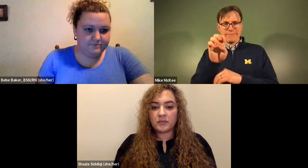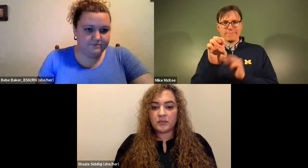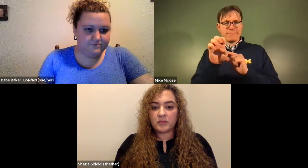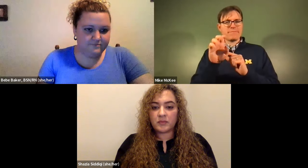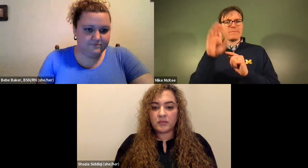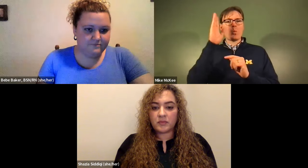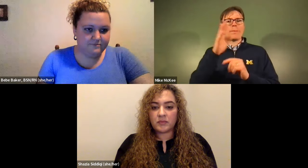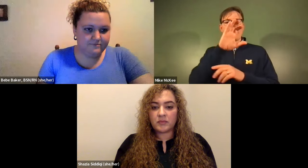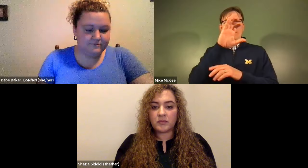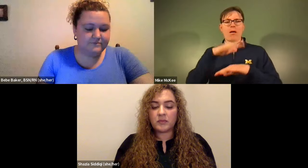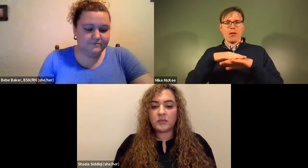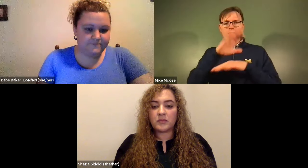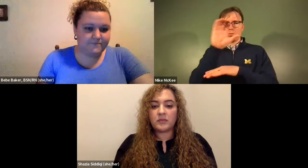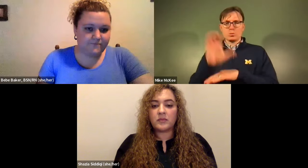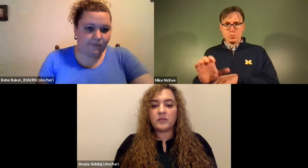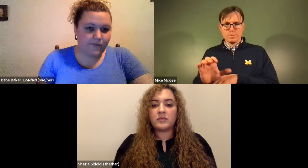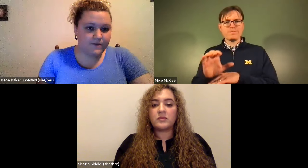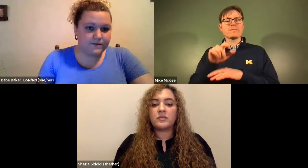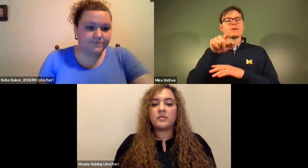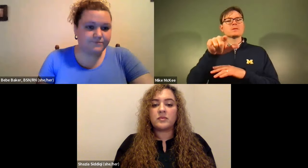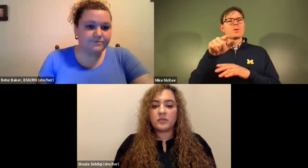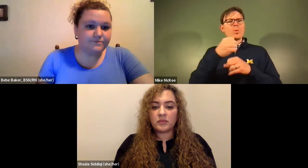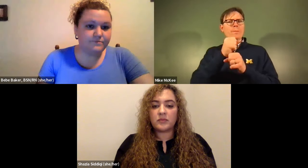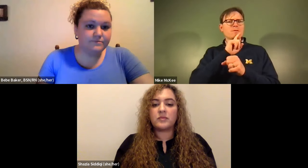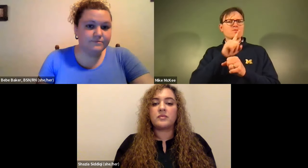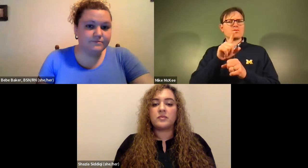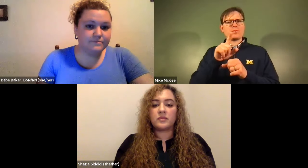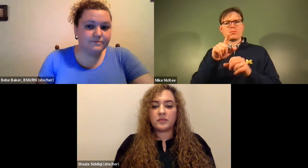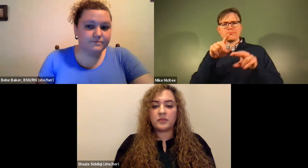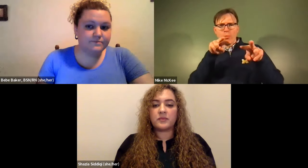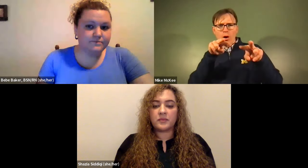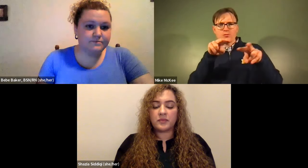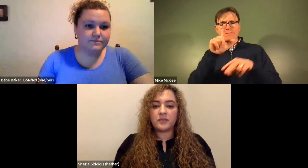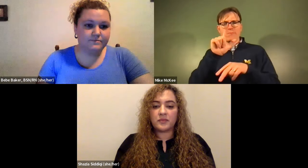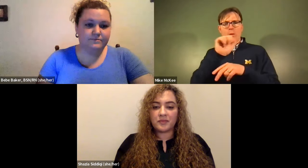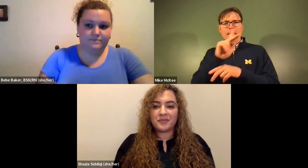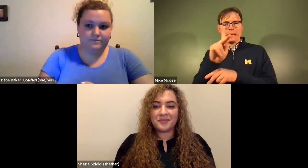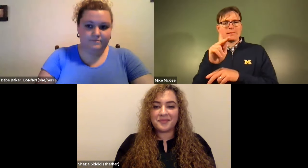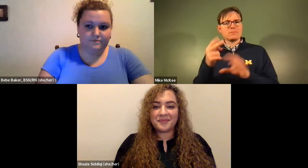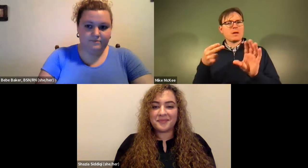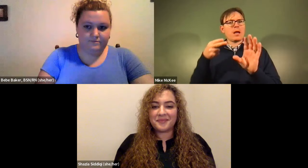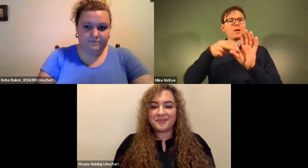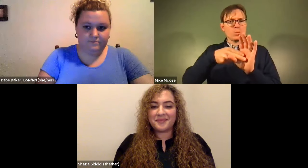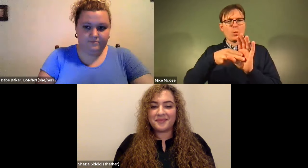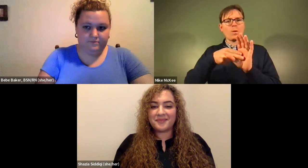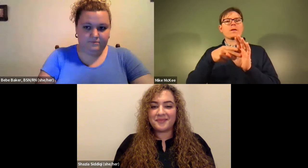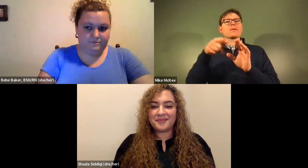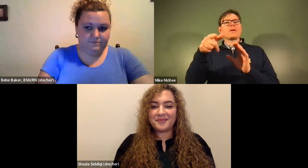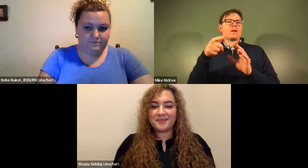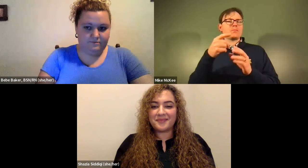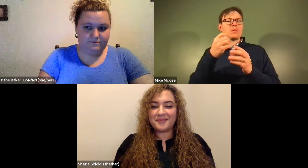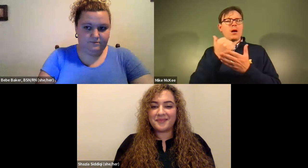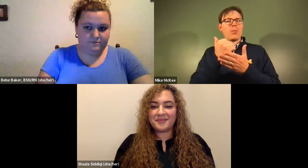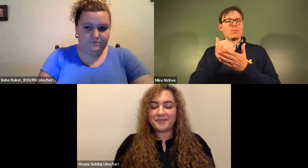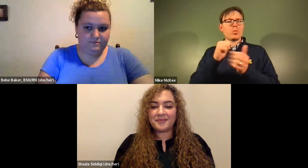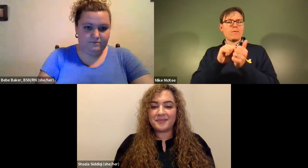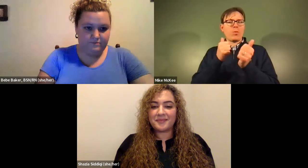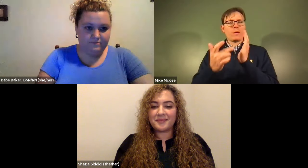James Cech: And from now on we won't be doing Facebook live anymore we're going to be doing these talks solely on zoom so watch for the link please join us.